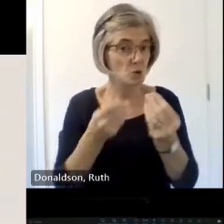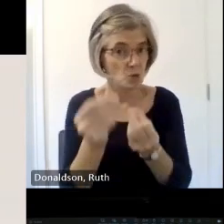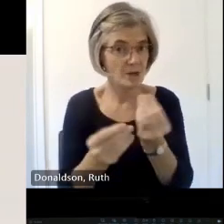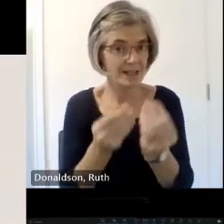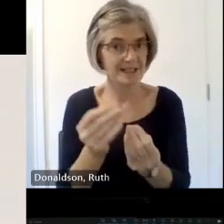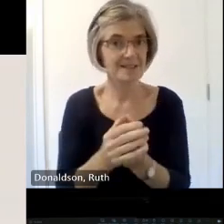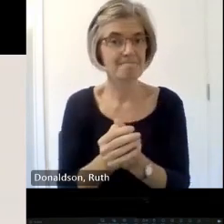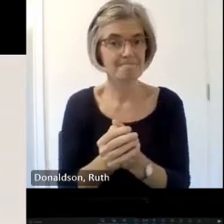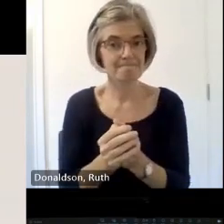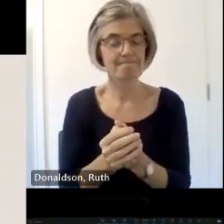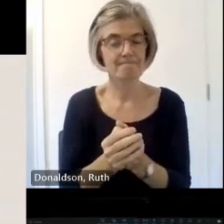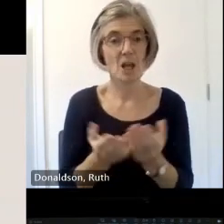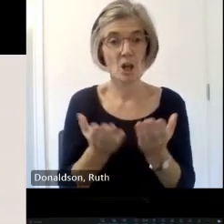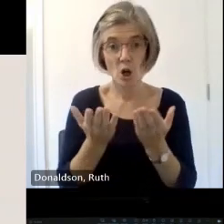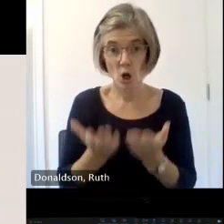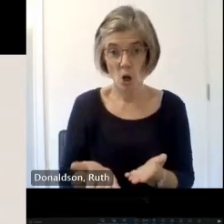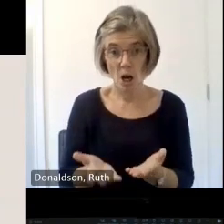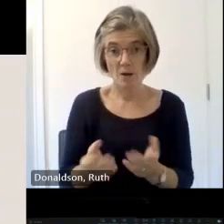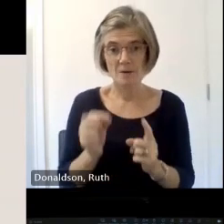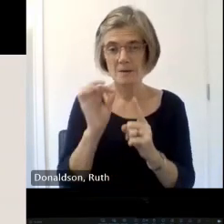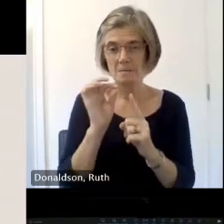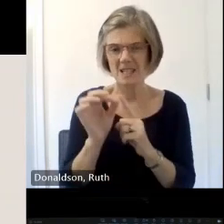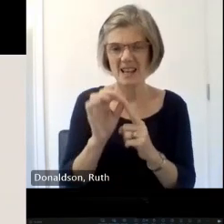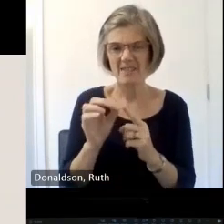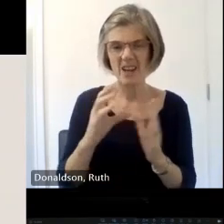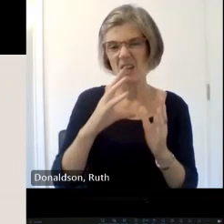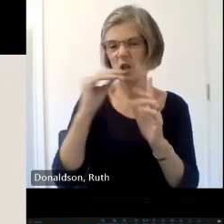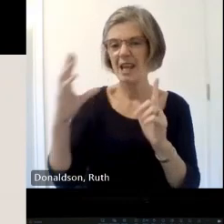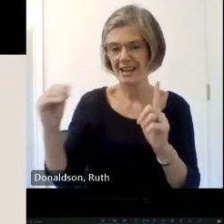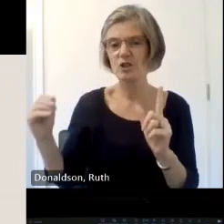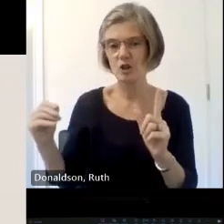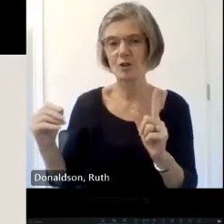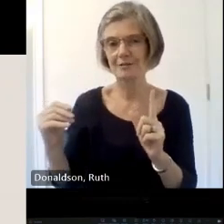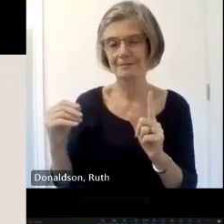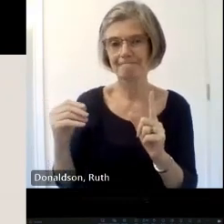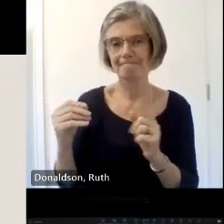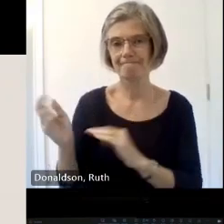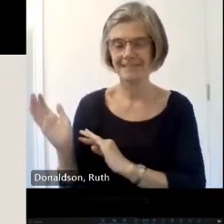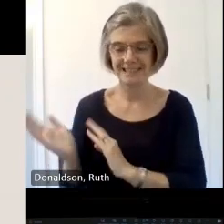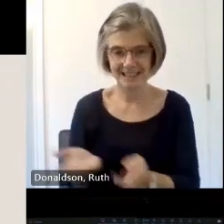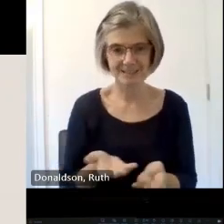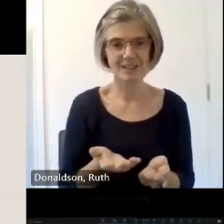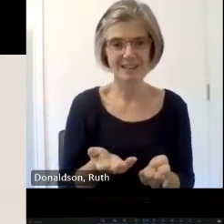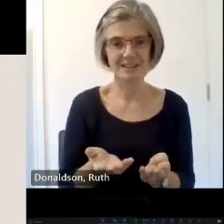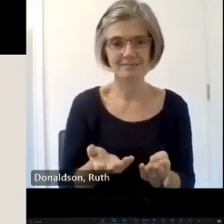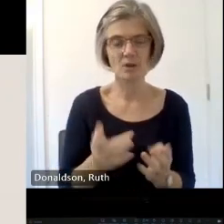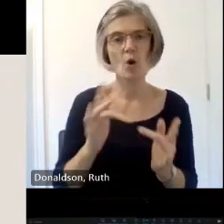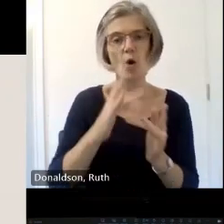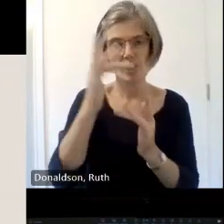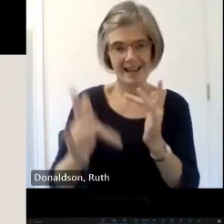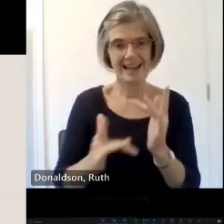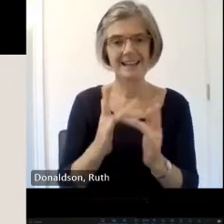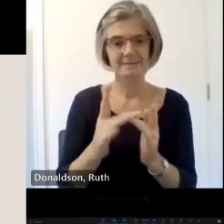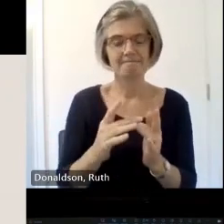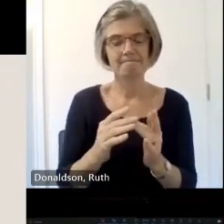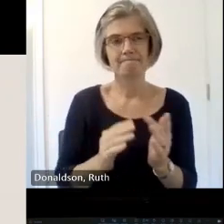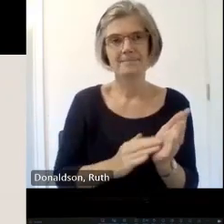we provide a digital coner service same post using uh um on our website which has about 1500 in fact